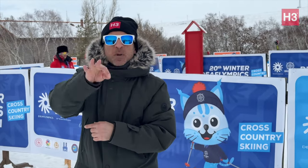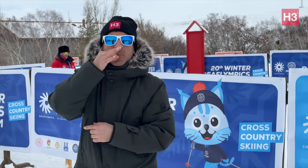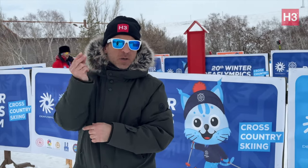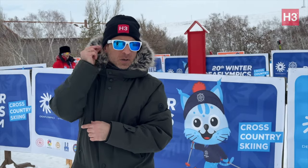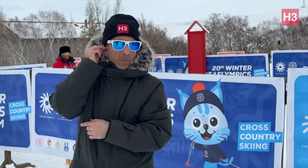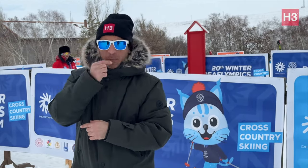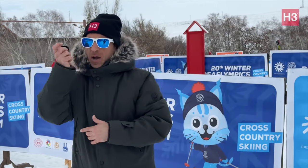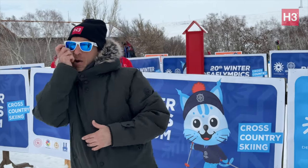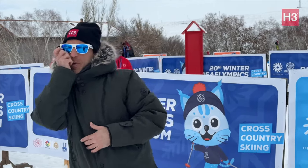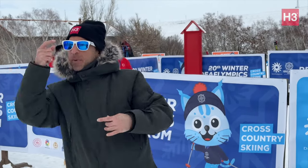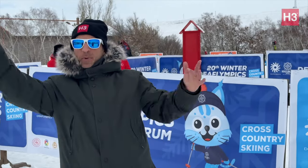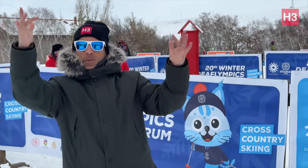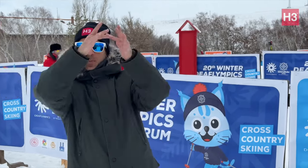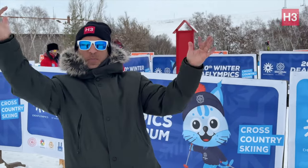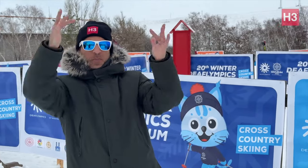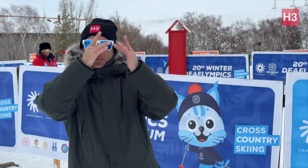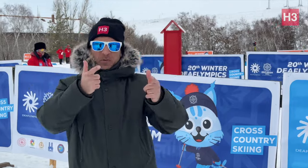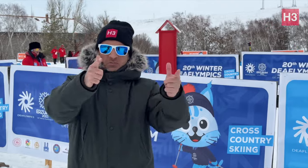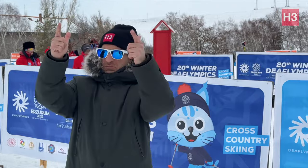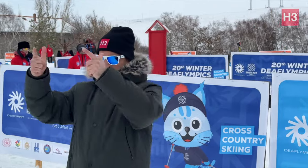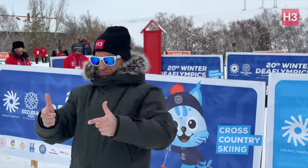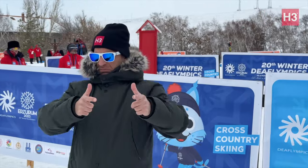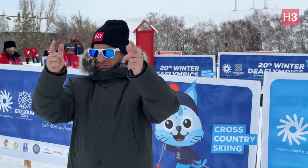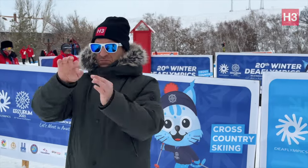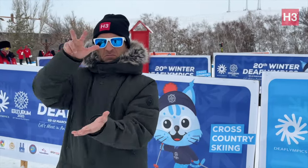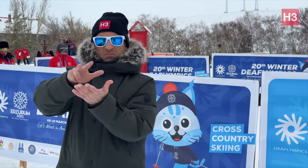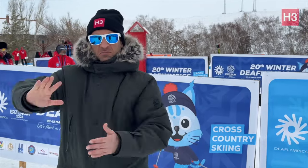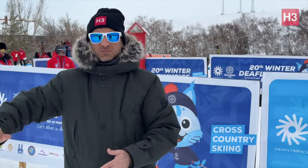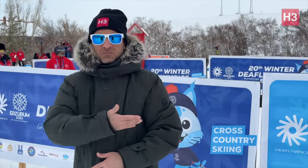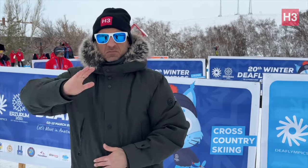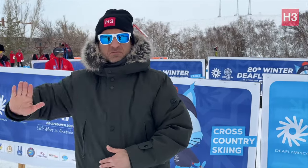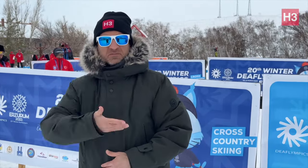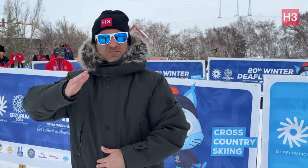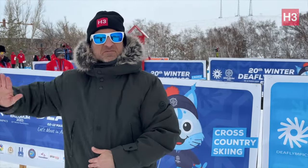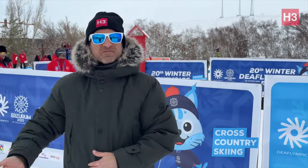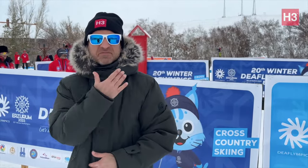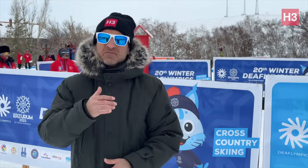officials who are on watch to ensure that everything is all set to start.